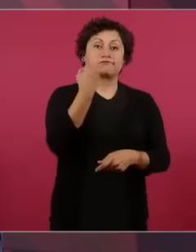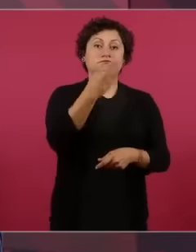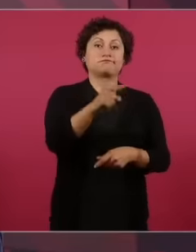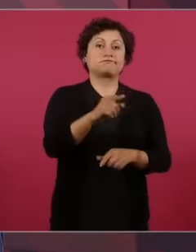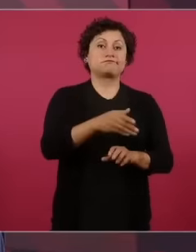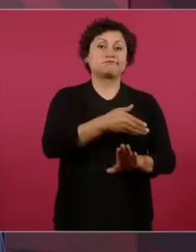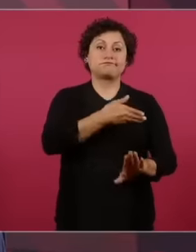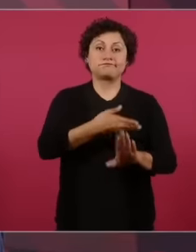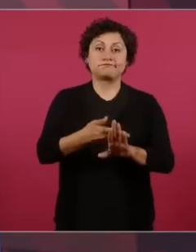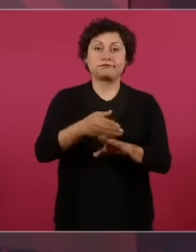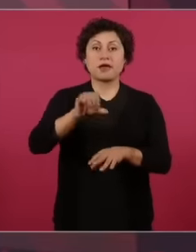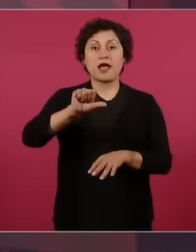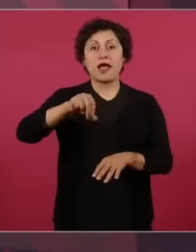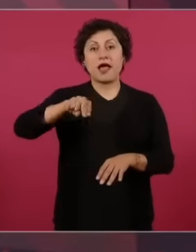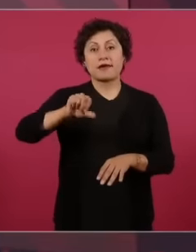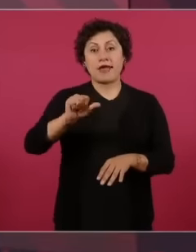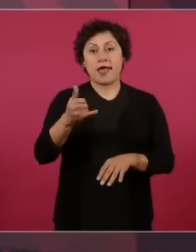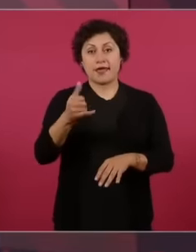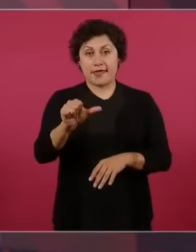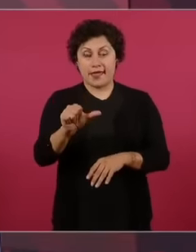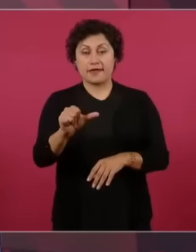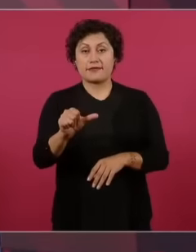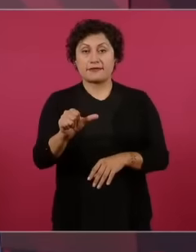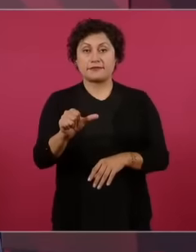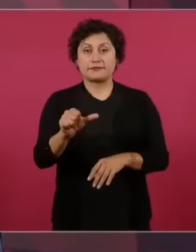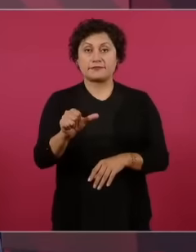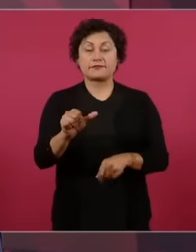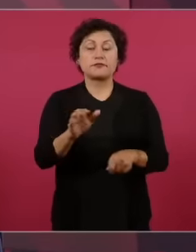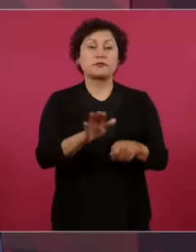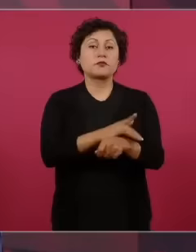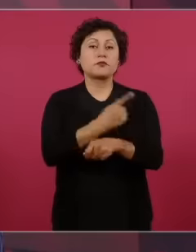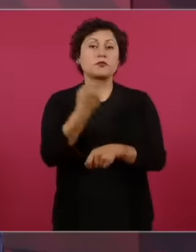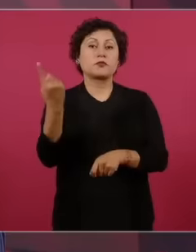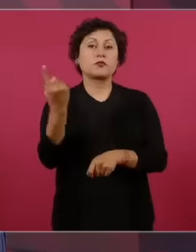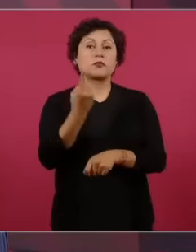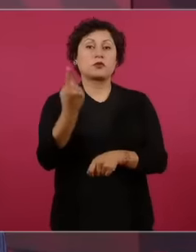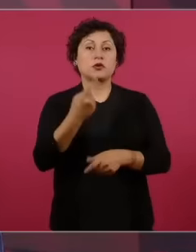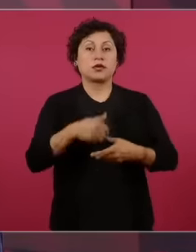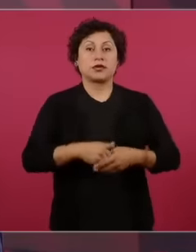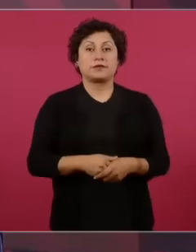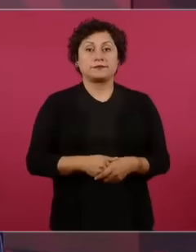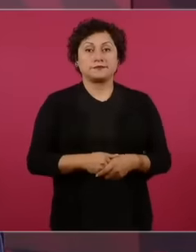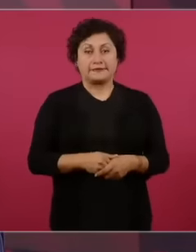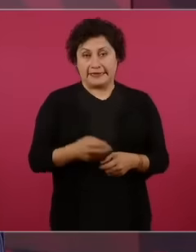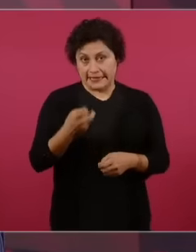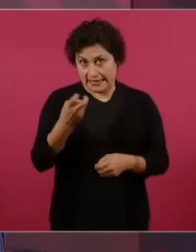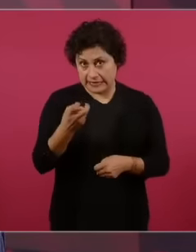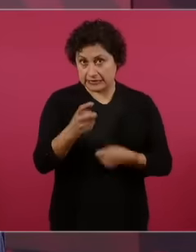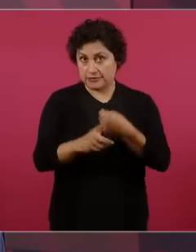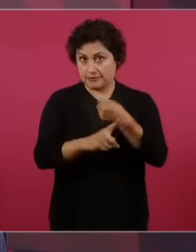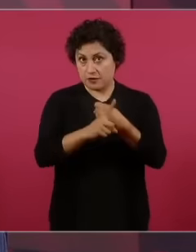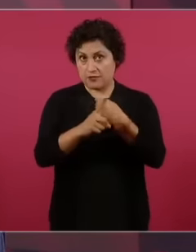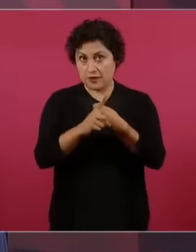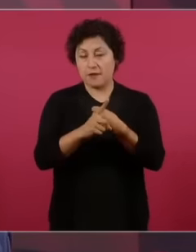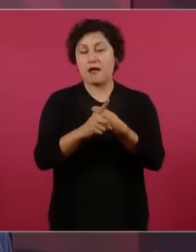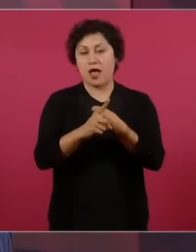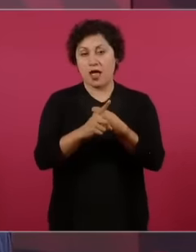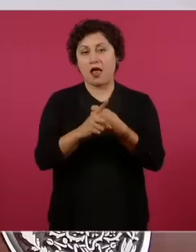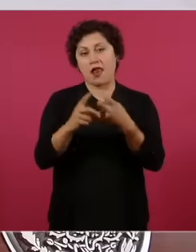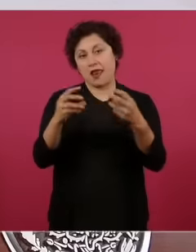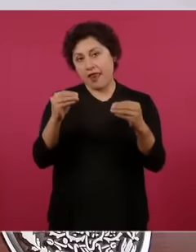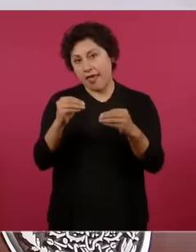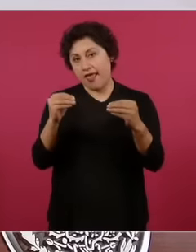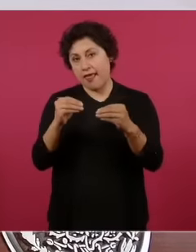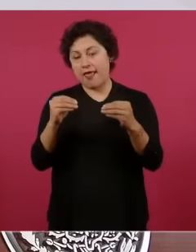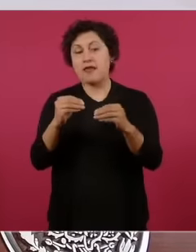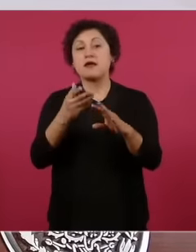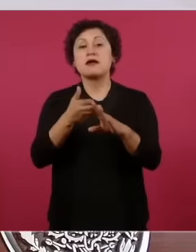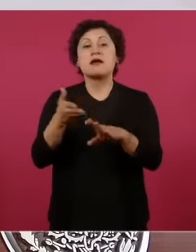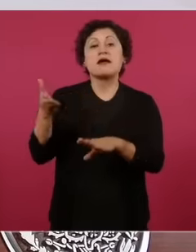because before that lawsuit they had given him